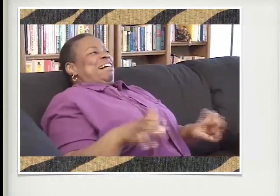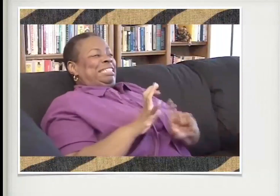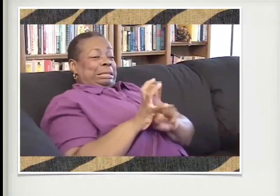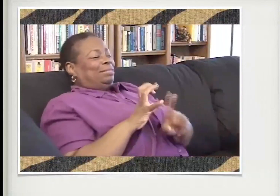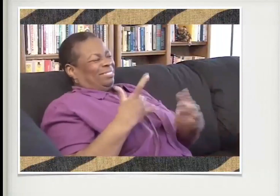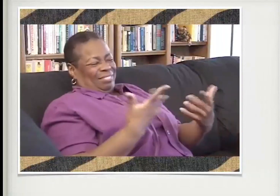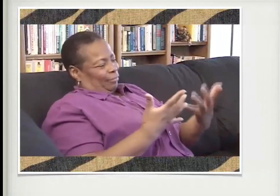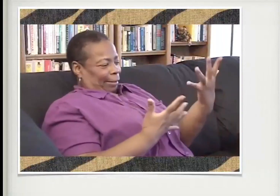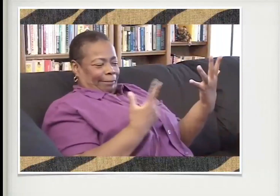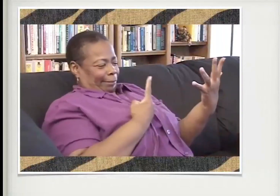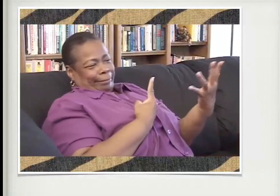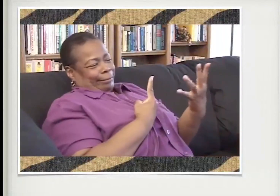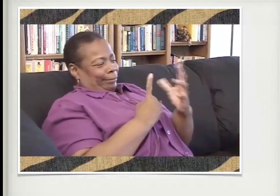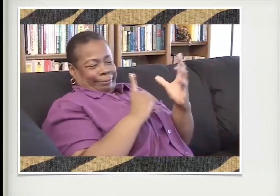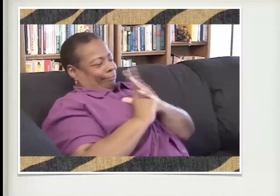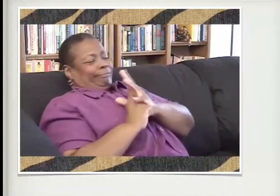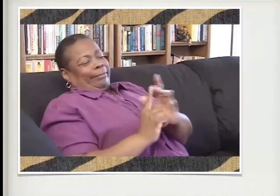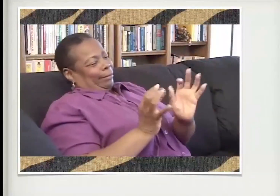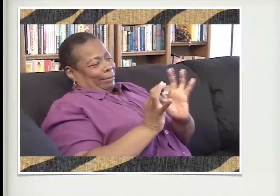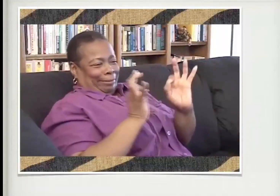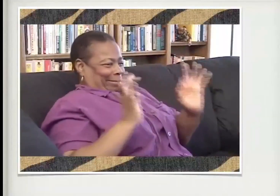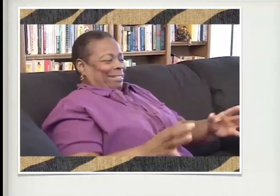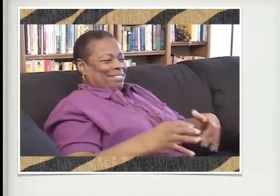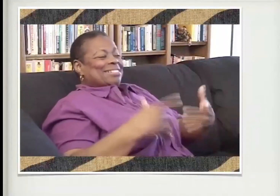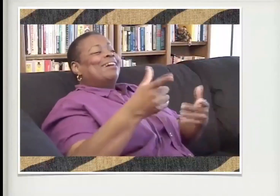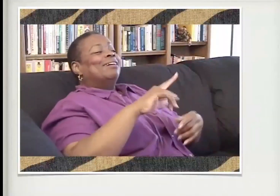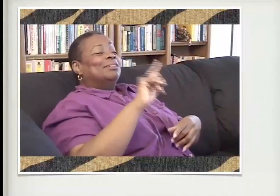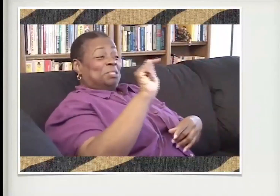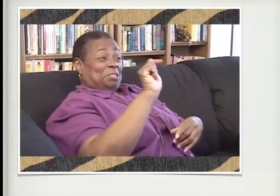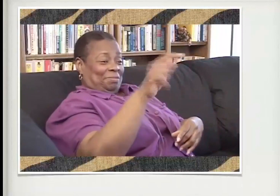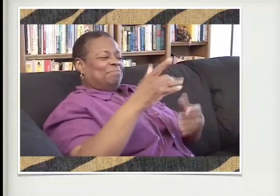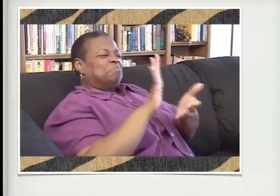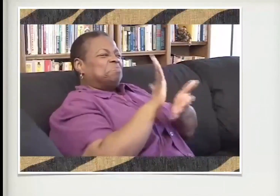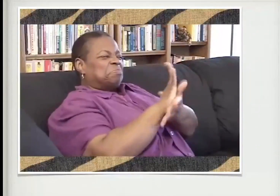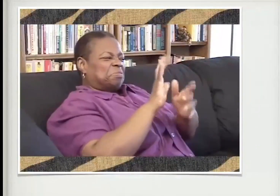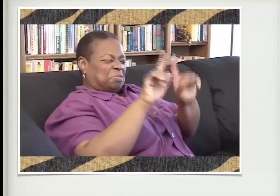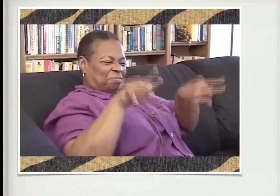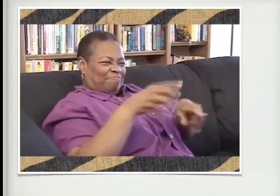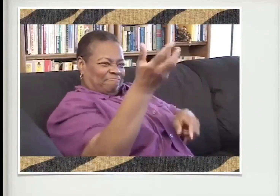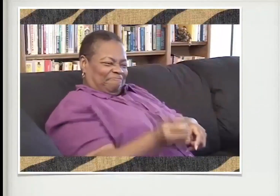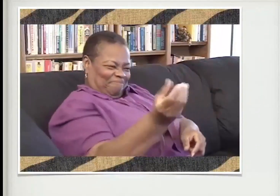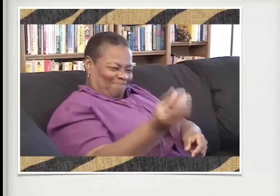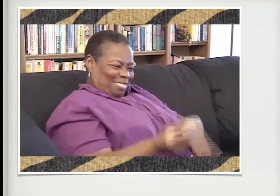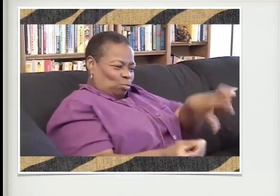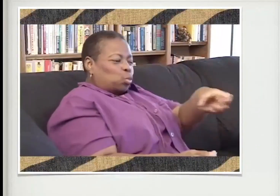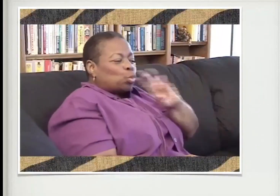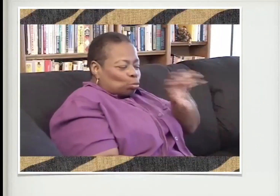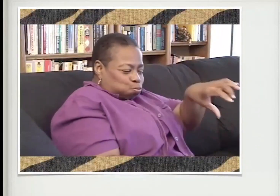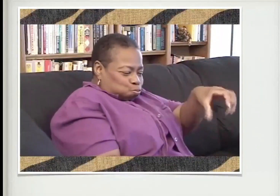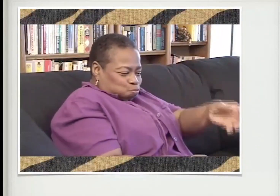And I went struggling. But I was one against money, so it wasn't worth putting up a fight. And they had these paper towels that they would take,